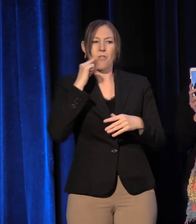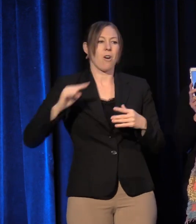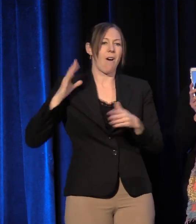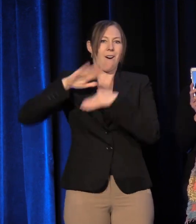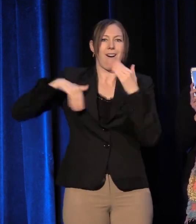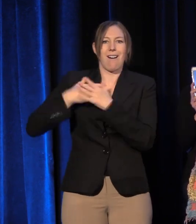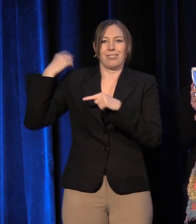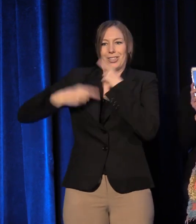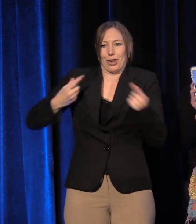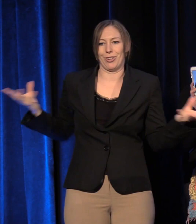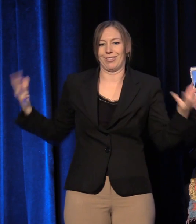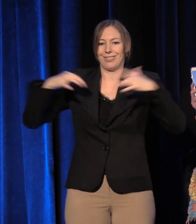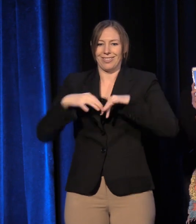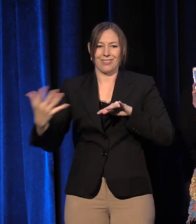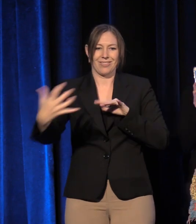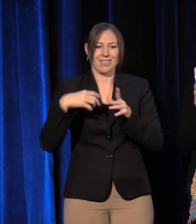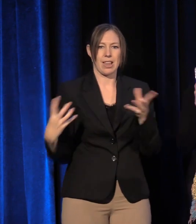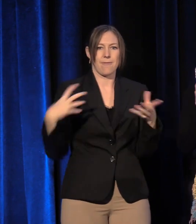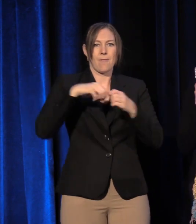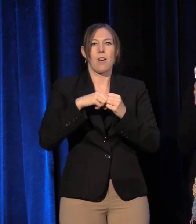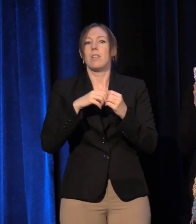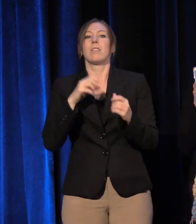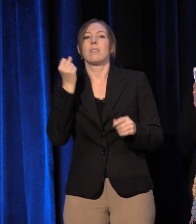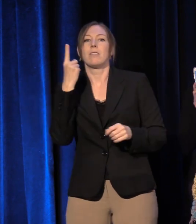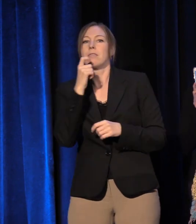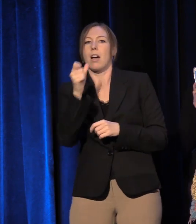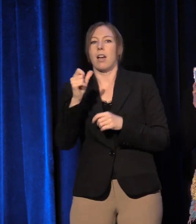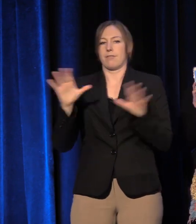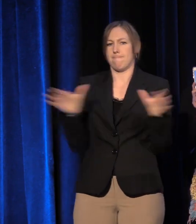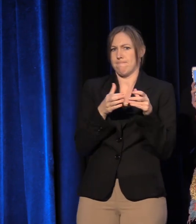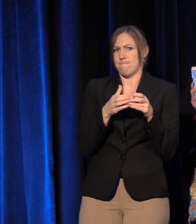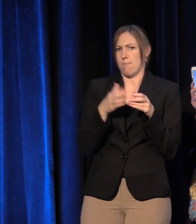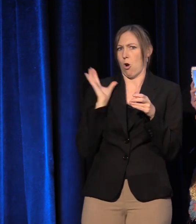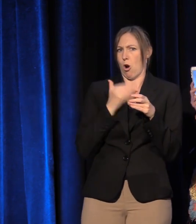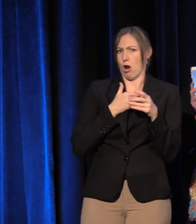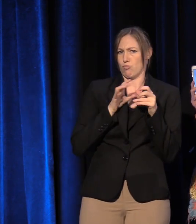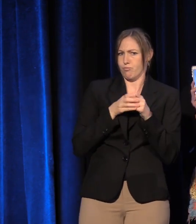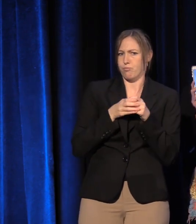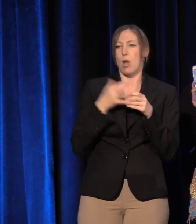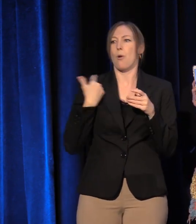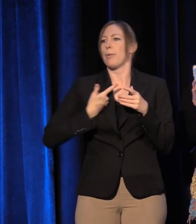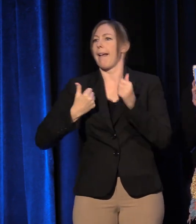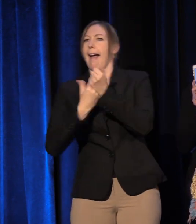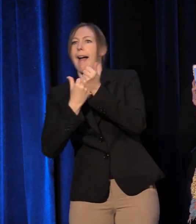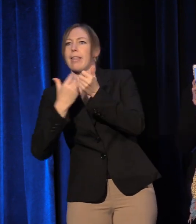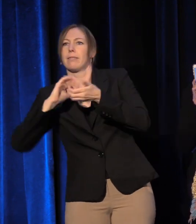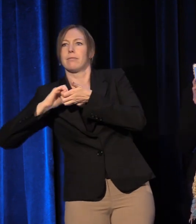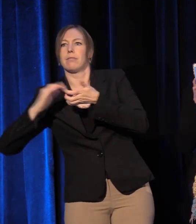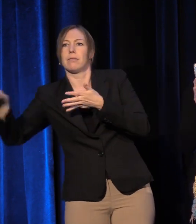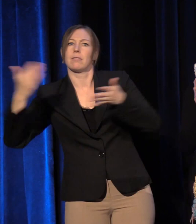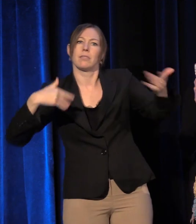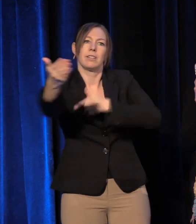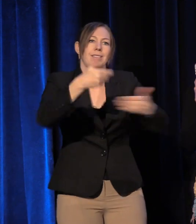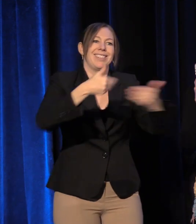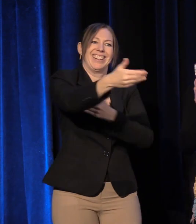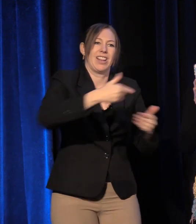Our commons is not an affinity space—we welcome allies on our steering committee and at our events because we decided early on we needed to show up for each other.